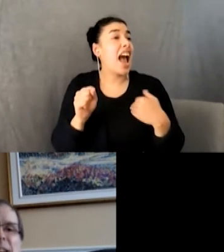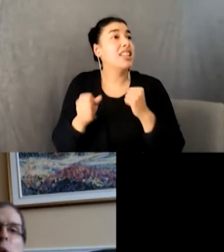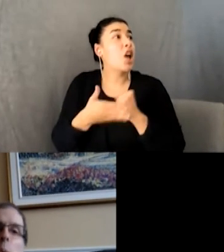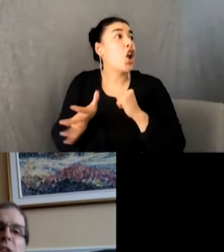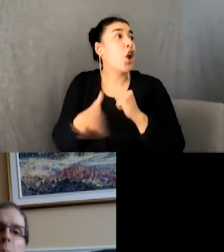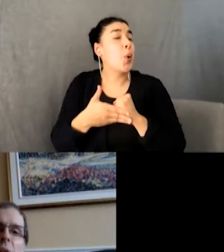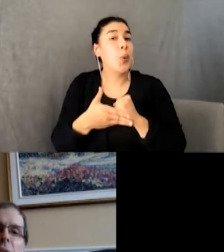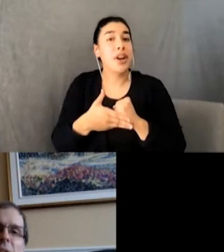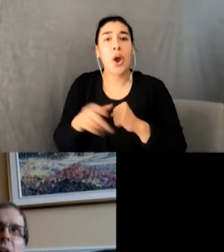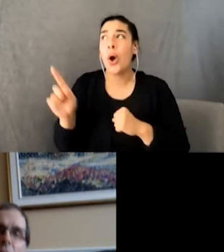Where’s the brain? (aaaaaaaaah)